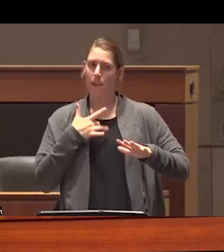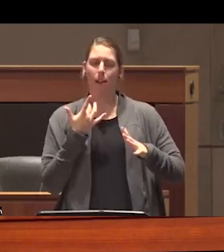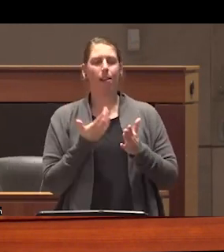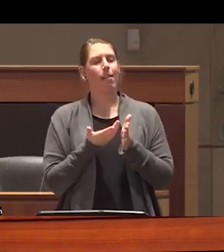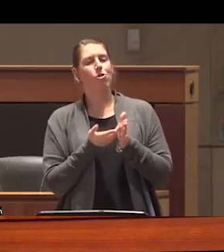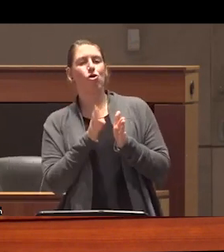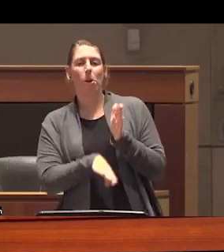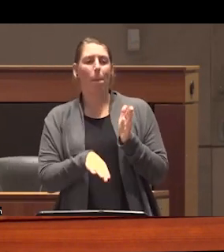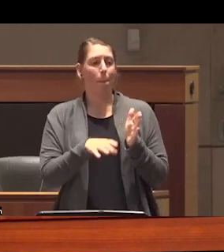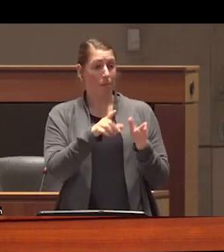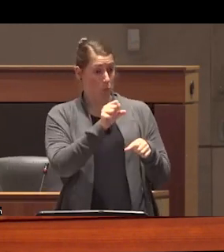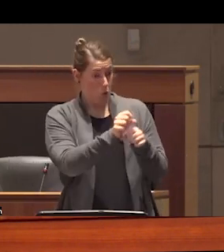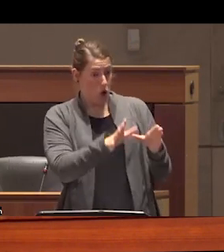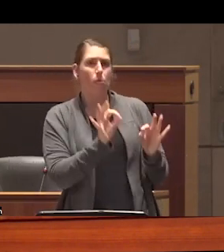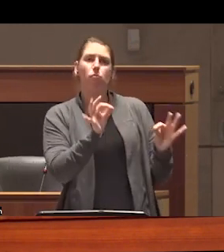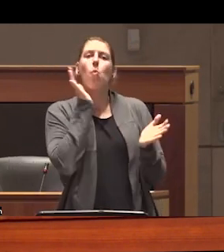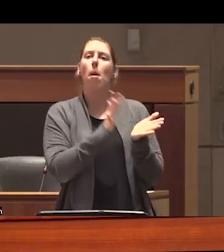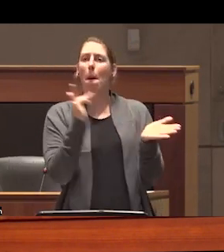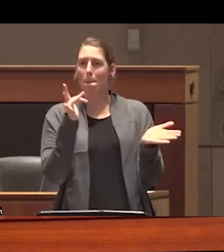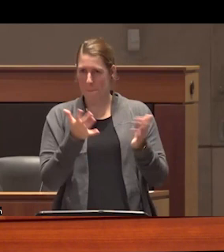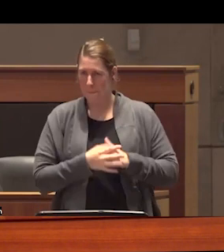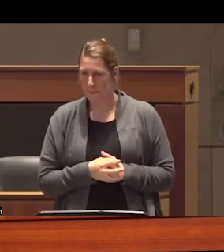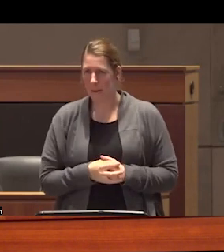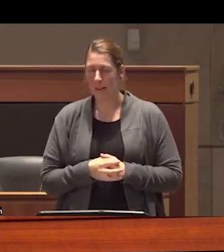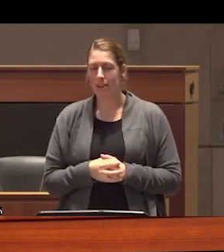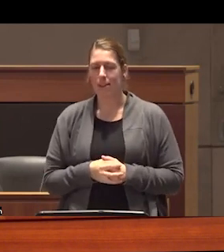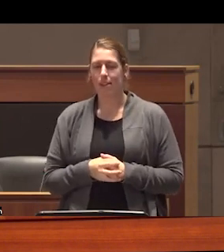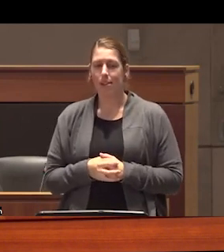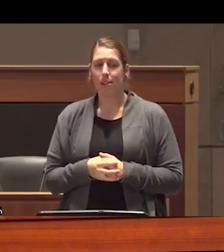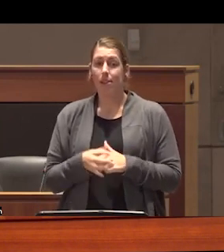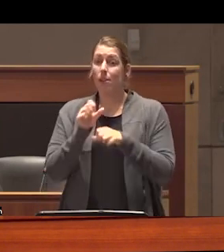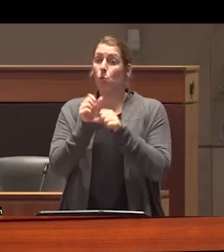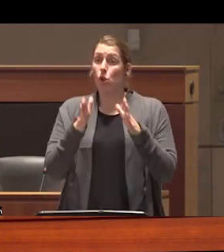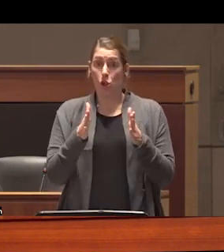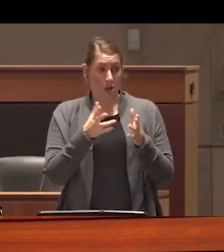Expendable laborers to exploit and workers were more difficult to control and extract